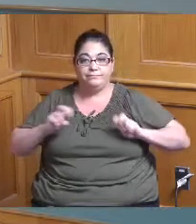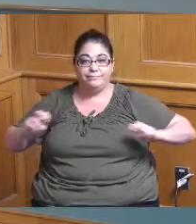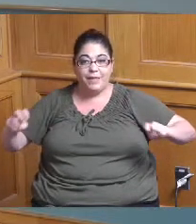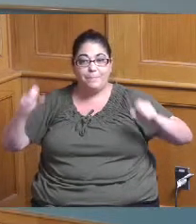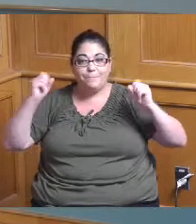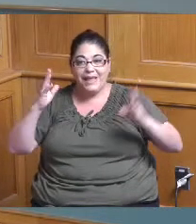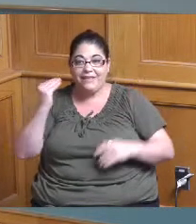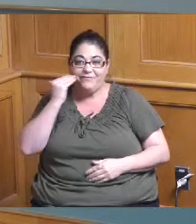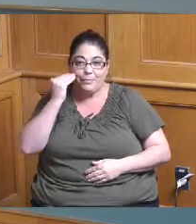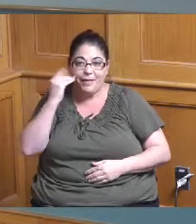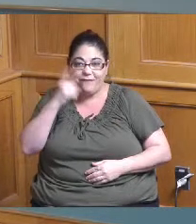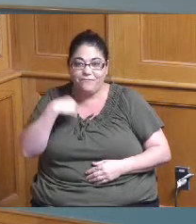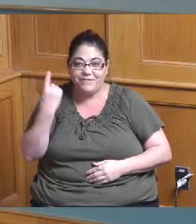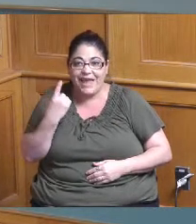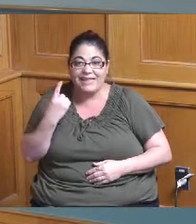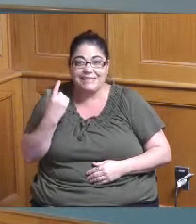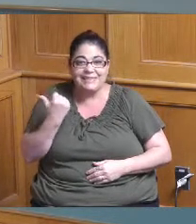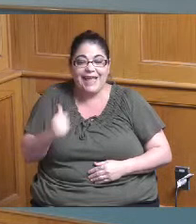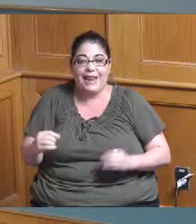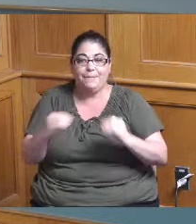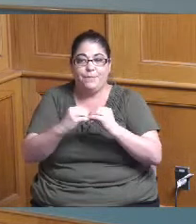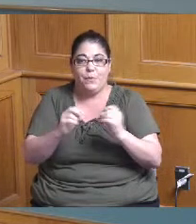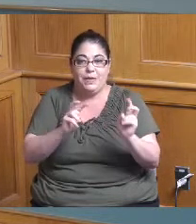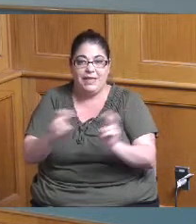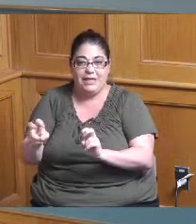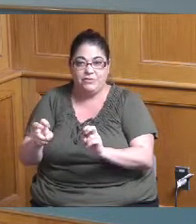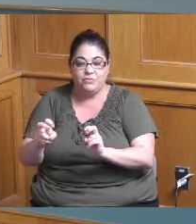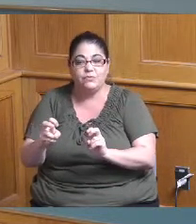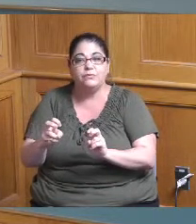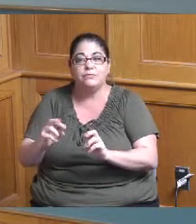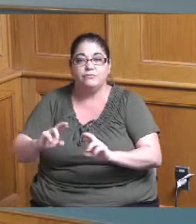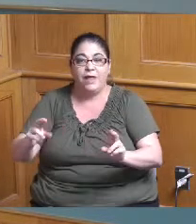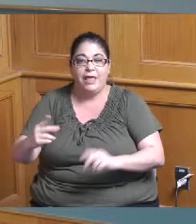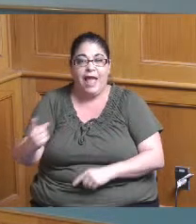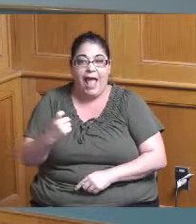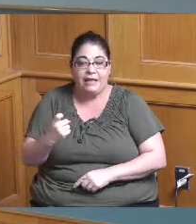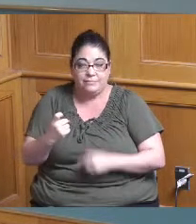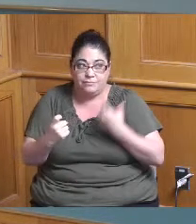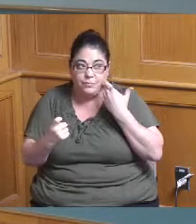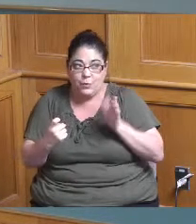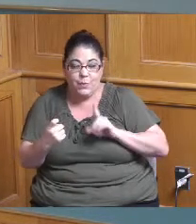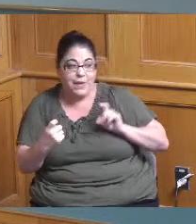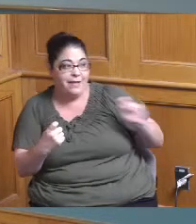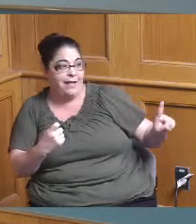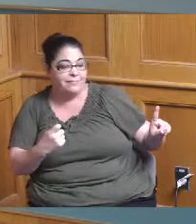to dig into any of these issues more or if the Board you know our goal is to to answer questions